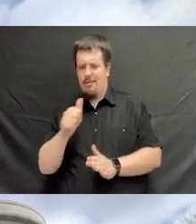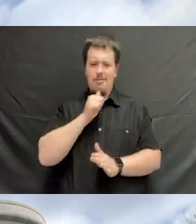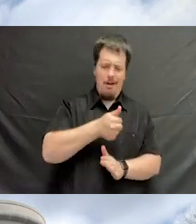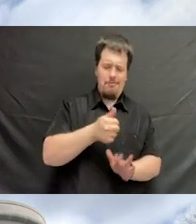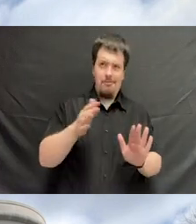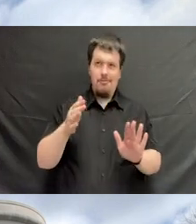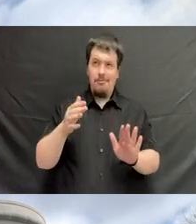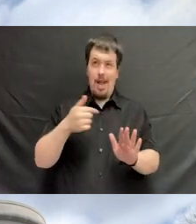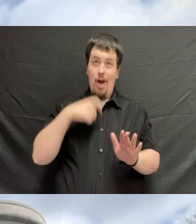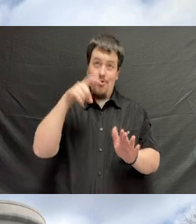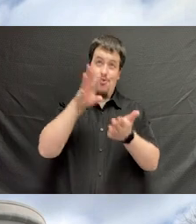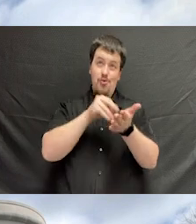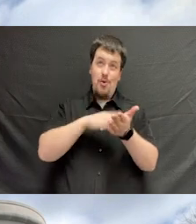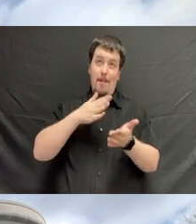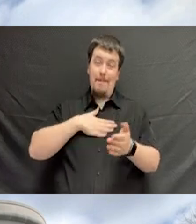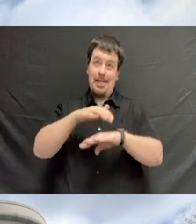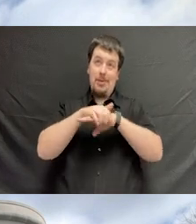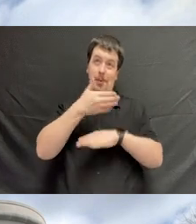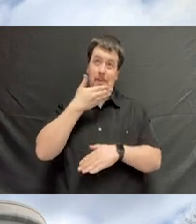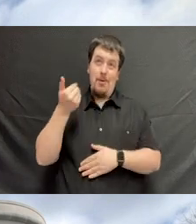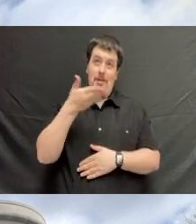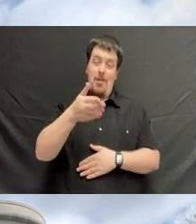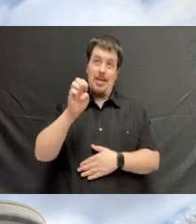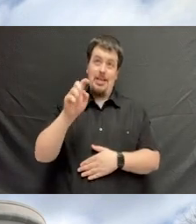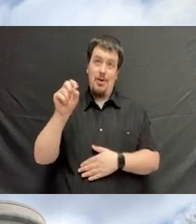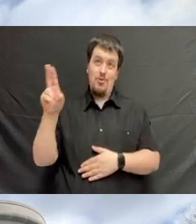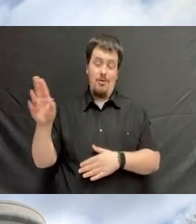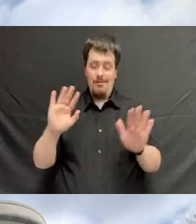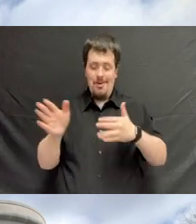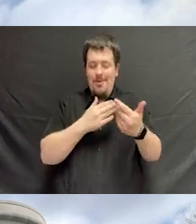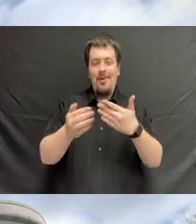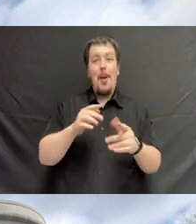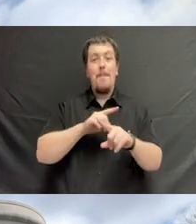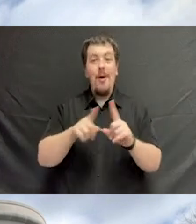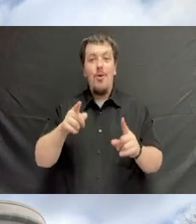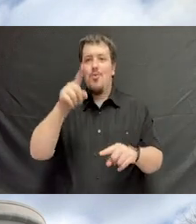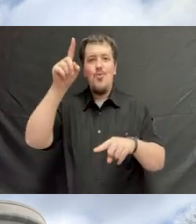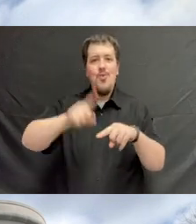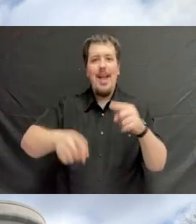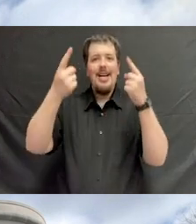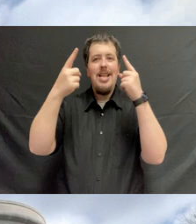which of course I probably should have learned while I was at ETSU. But I don't think you can succeed in life. There's no short cuts.